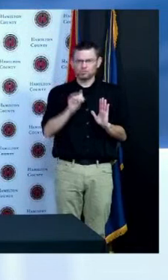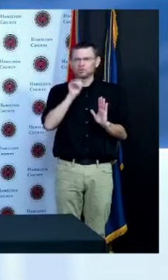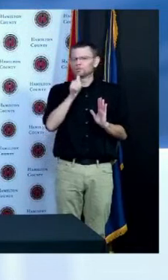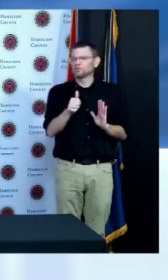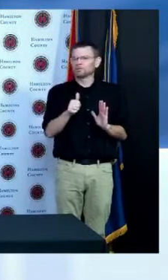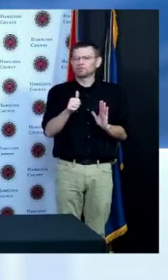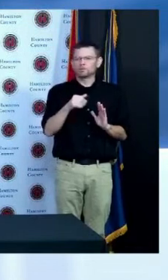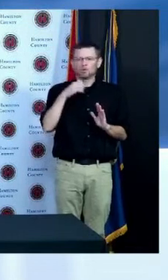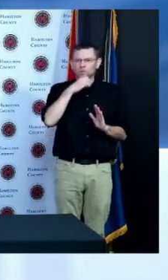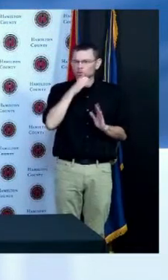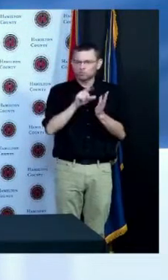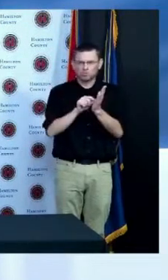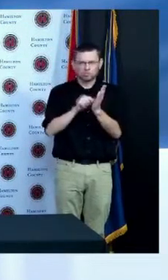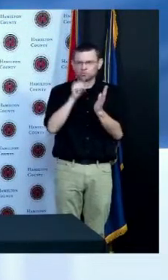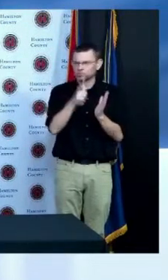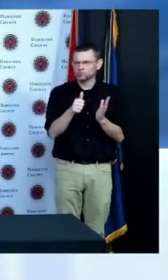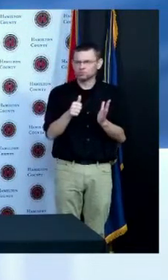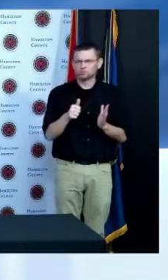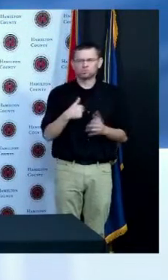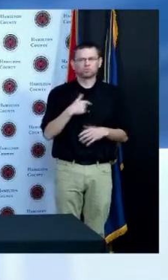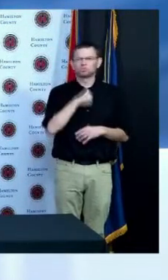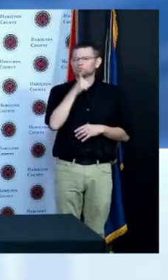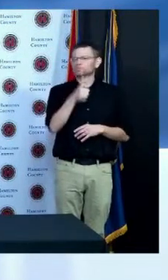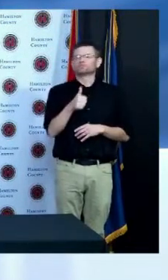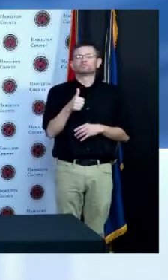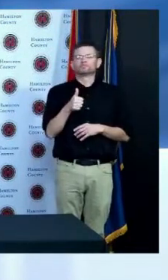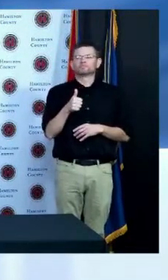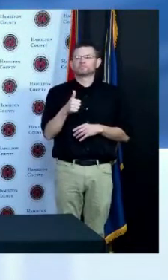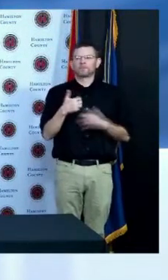and then the listener can determine which opinions are worthy of belief and which are not